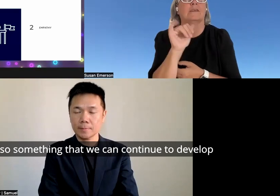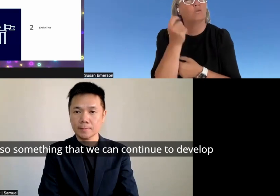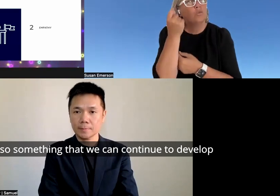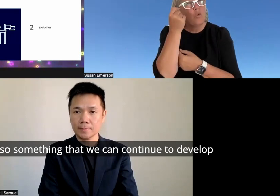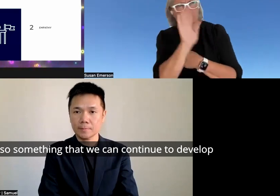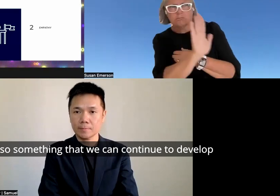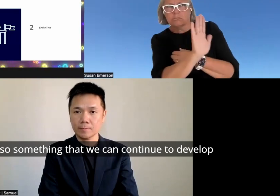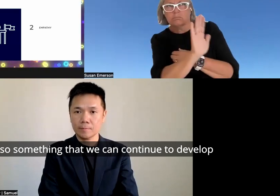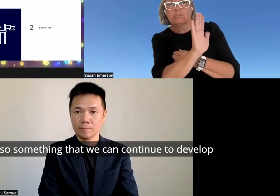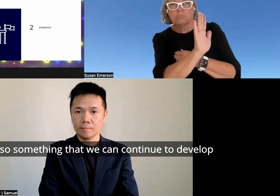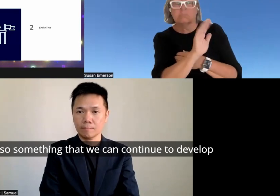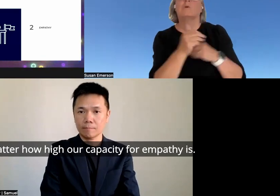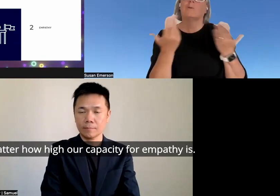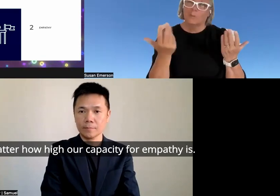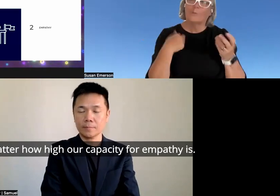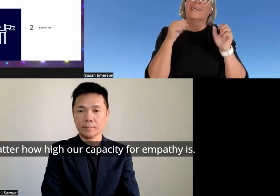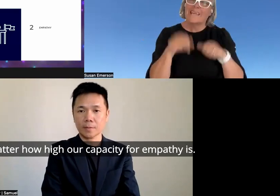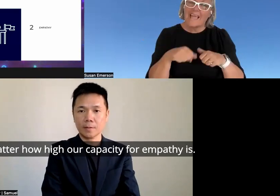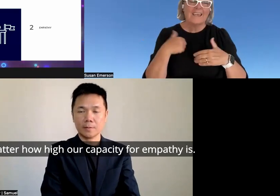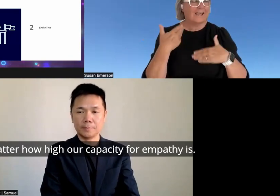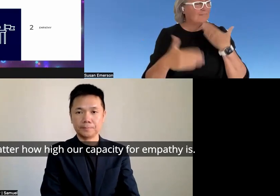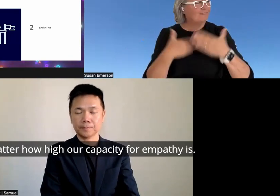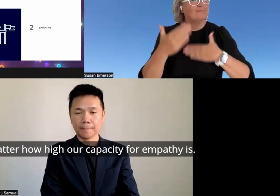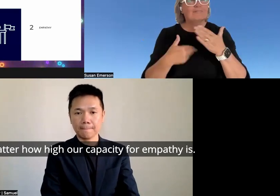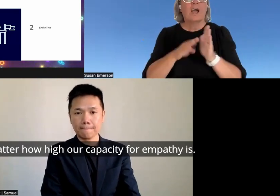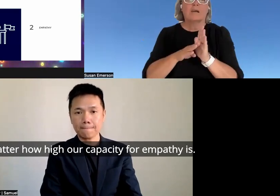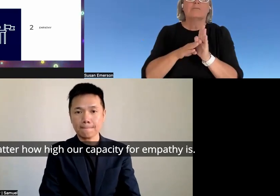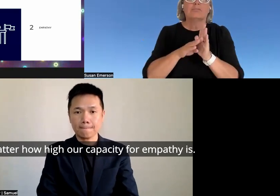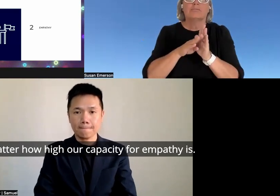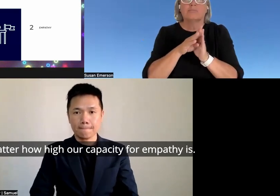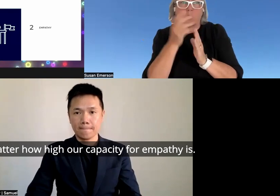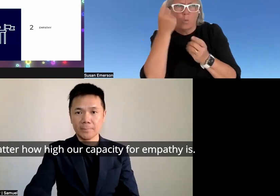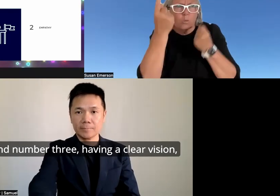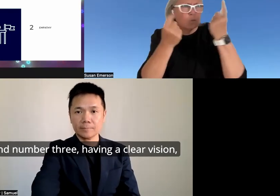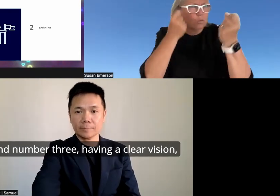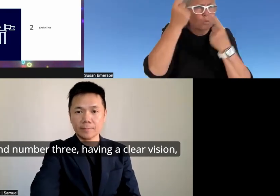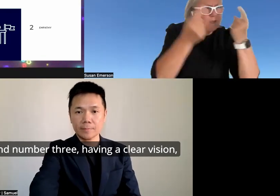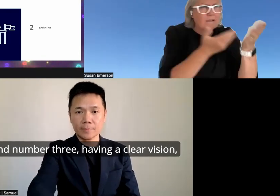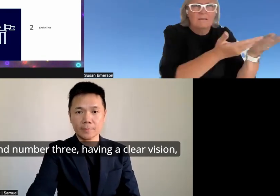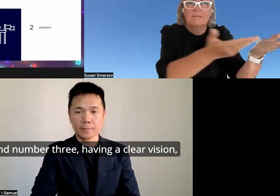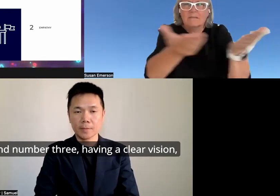we can continue to develop no matter how high our capacity for empathy is and number three having a